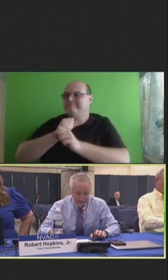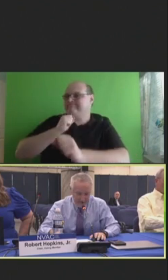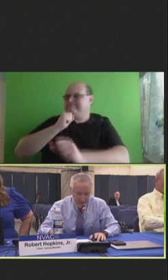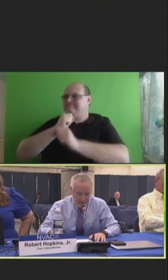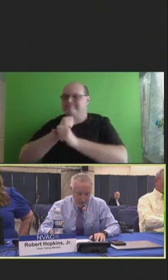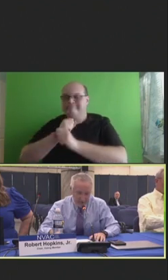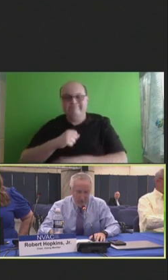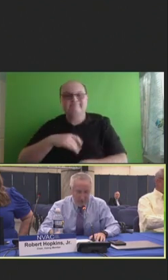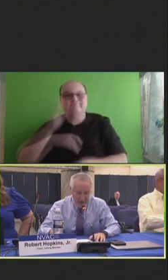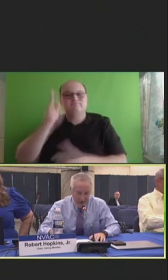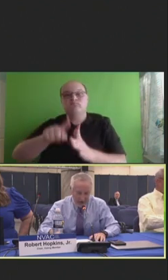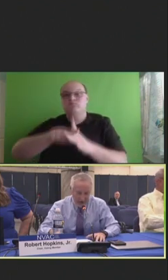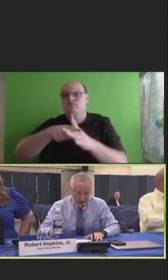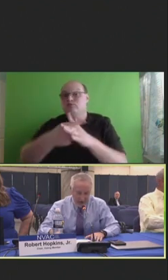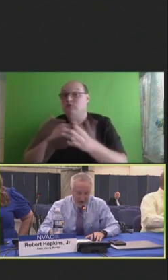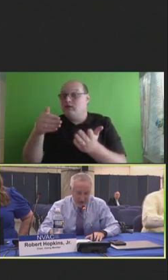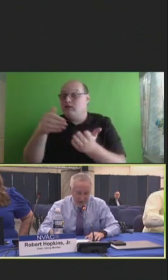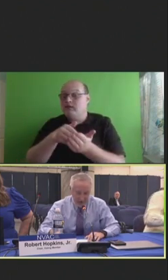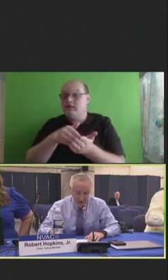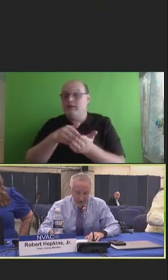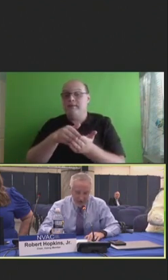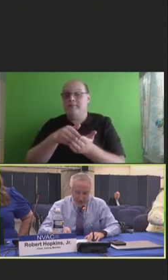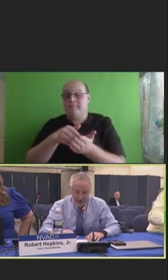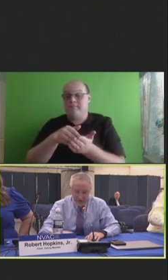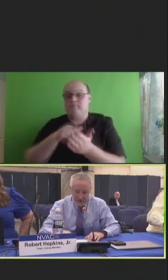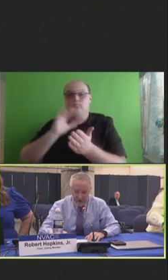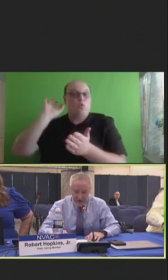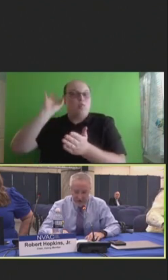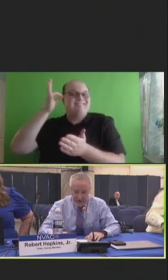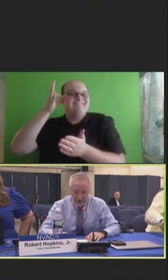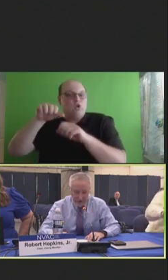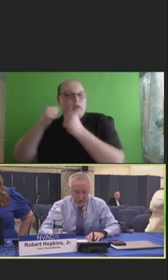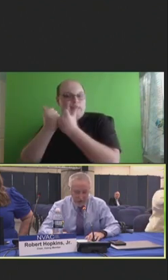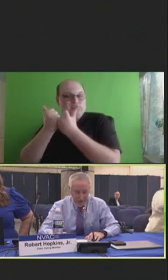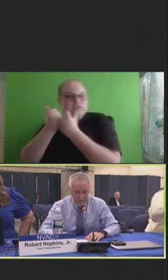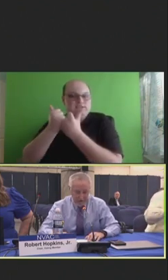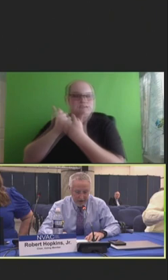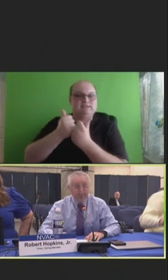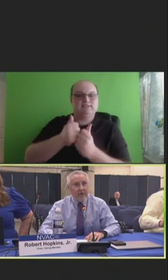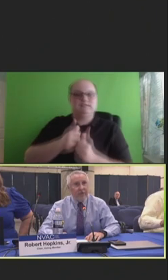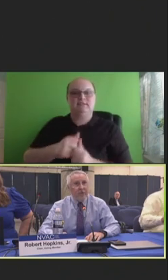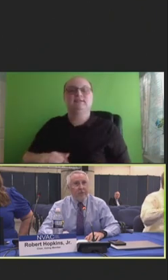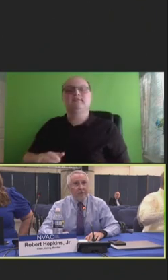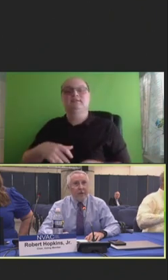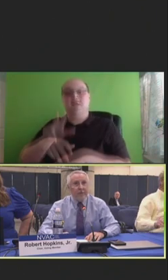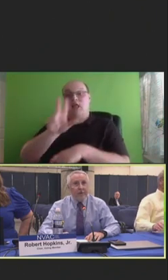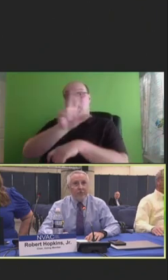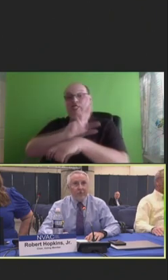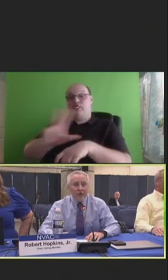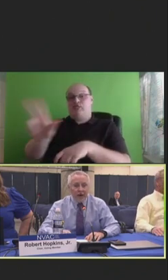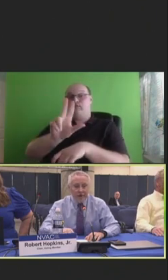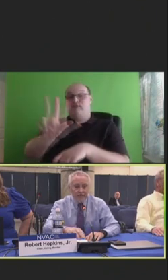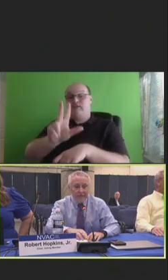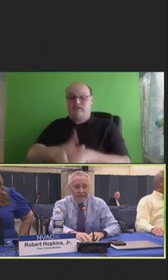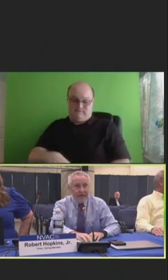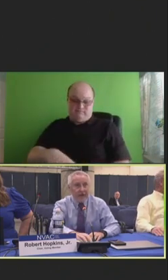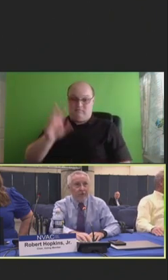We will start back with our federal agency and liaison member updates at 3:00 p.m. Eastern Time.